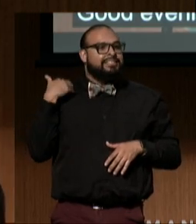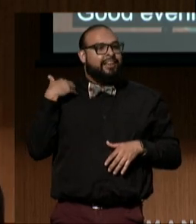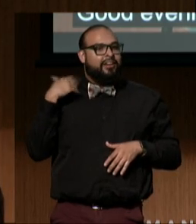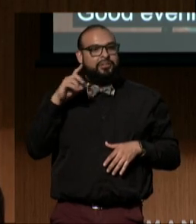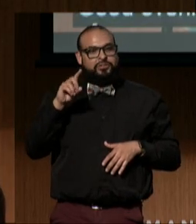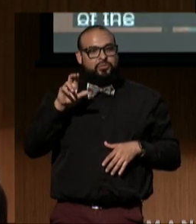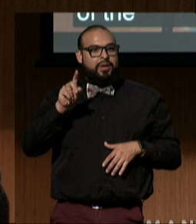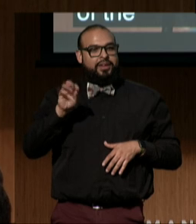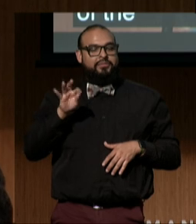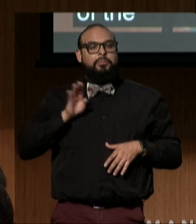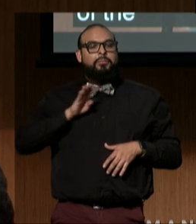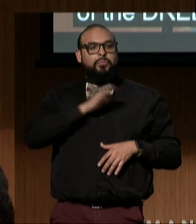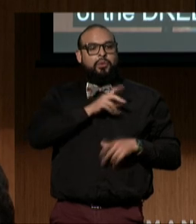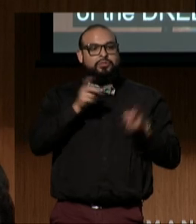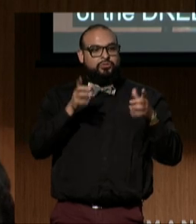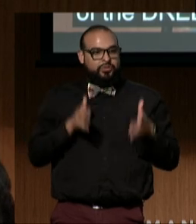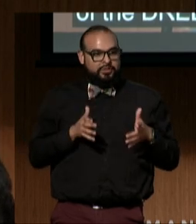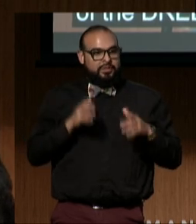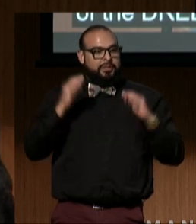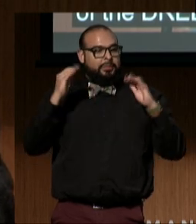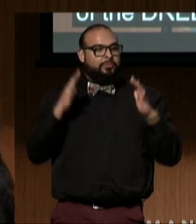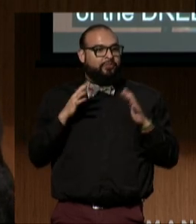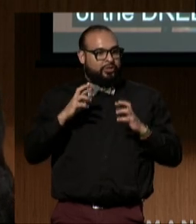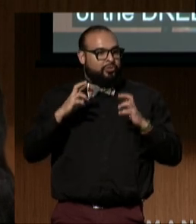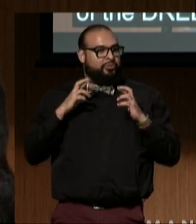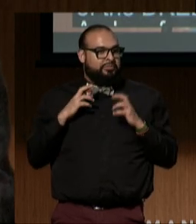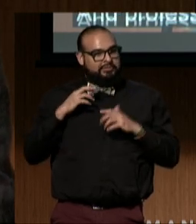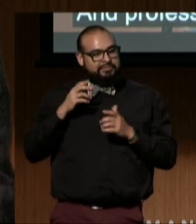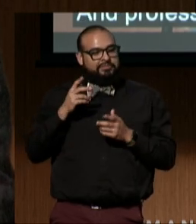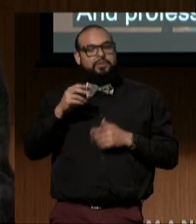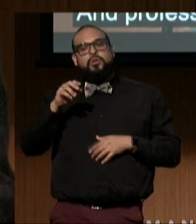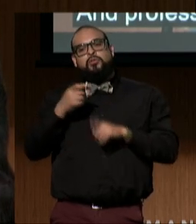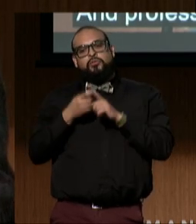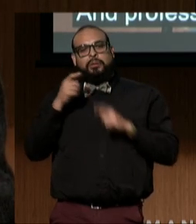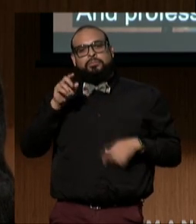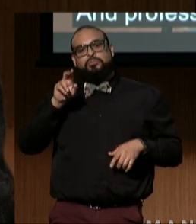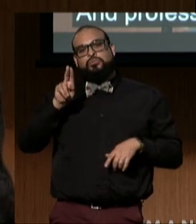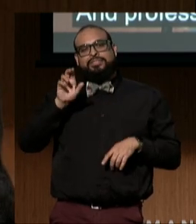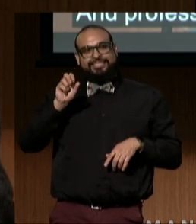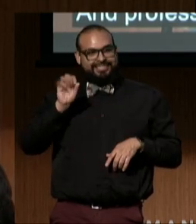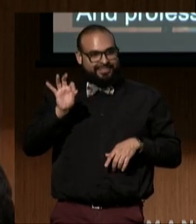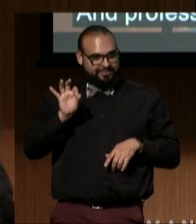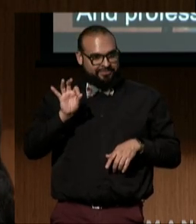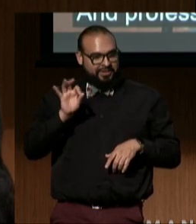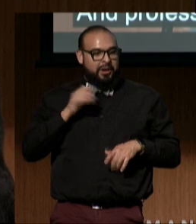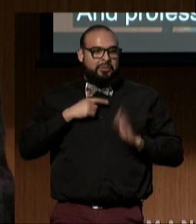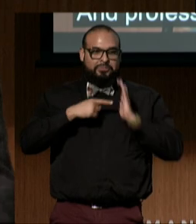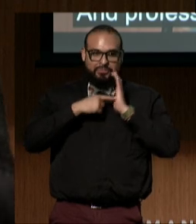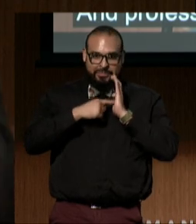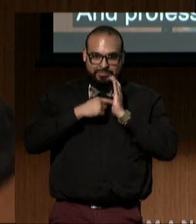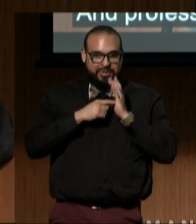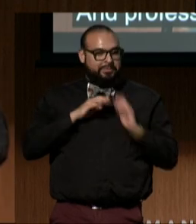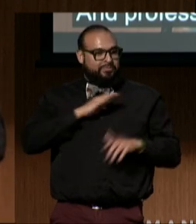and Professor Emeritus at the University of California, San Francisco. On behalf of the board, it's my pleasure to welcome you